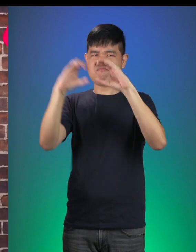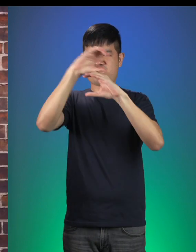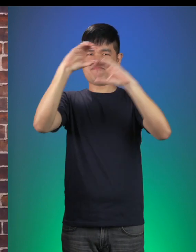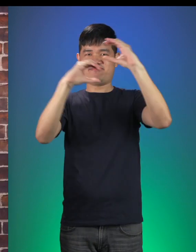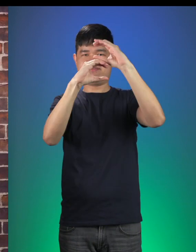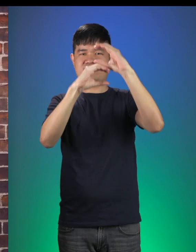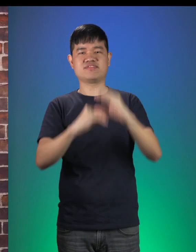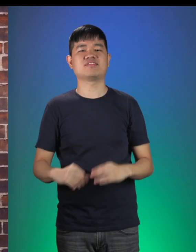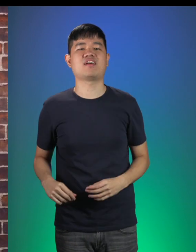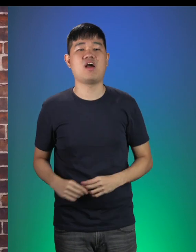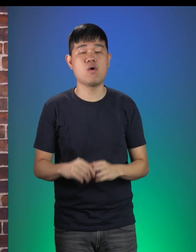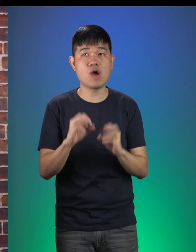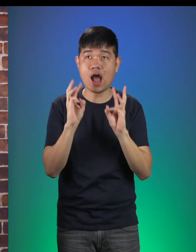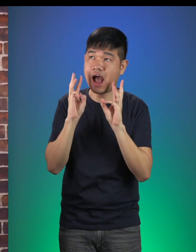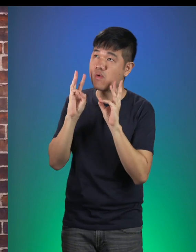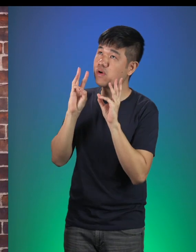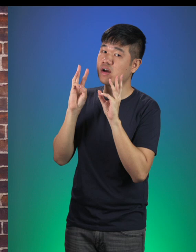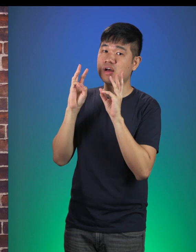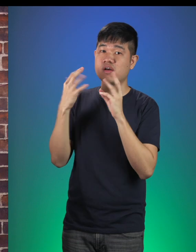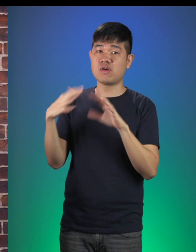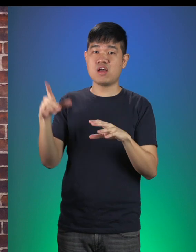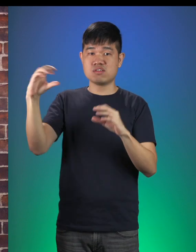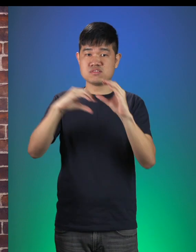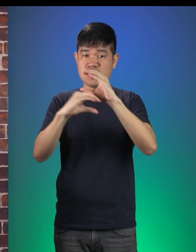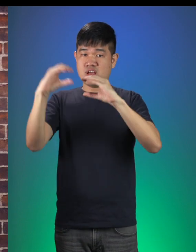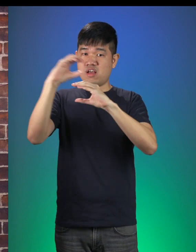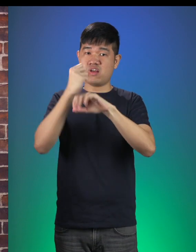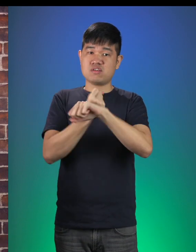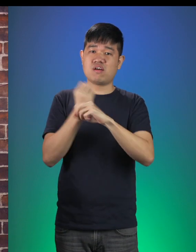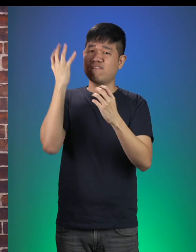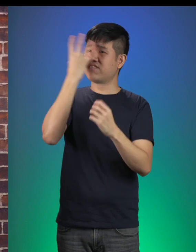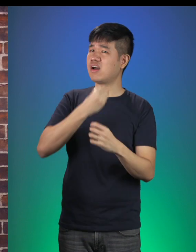Little Red: Wow! Your house of brick looks beautiful, such an eclectic design!